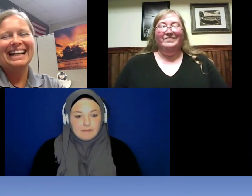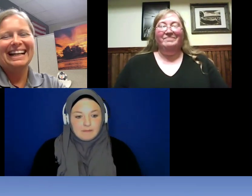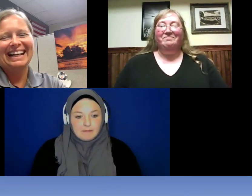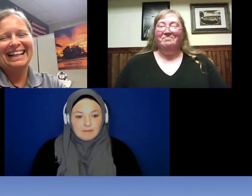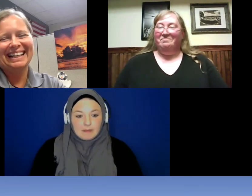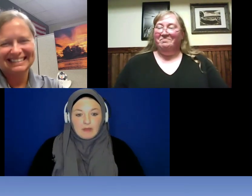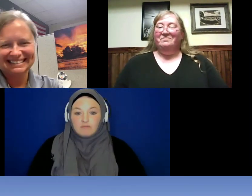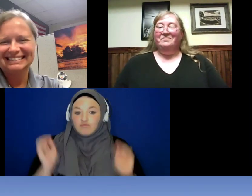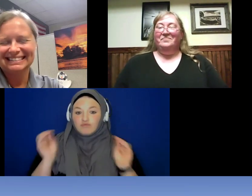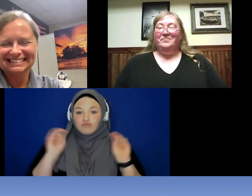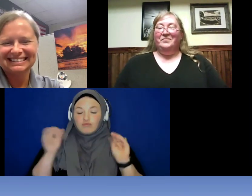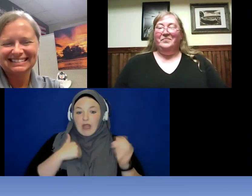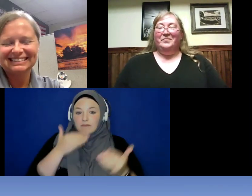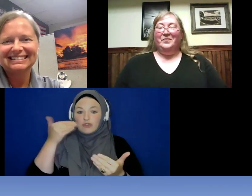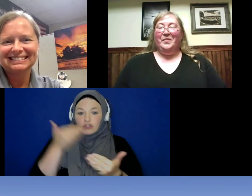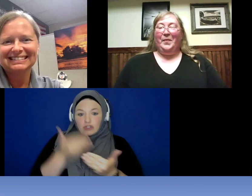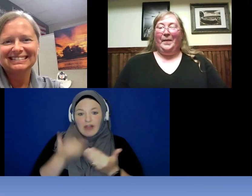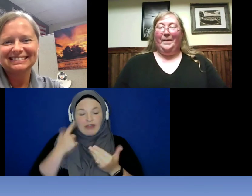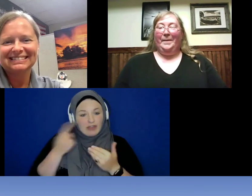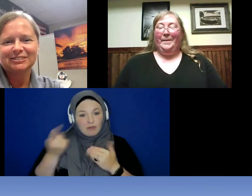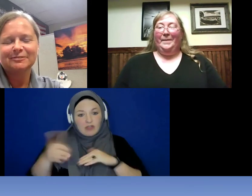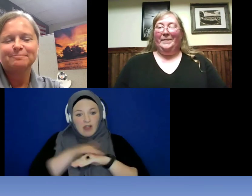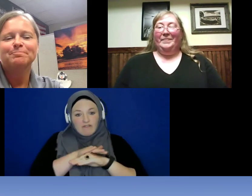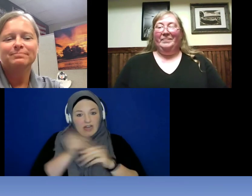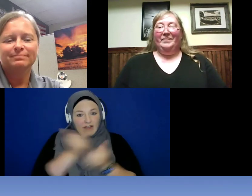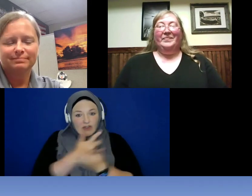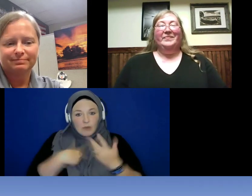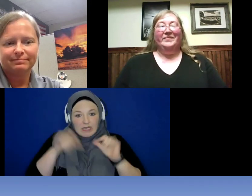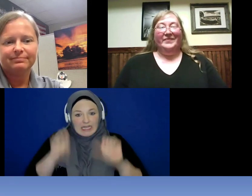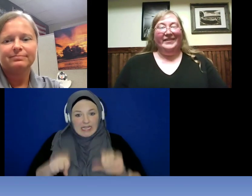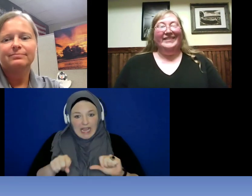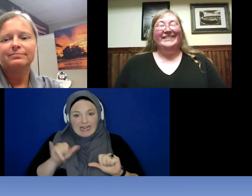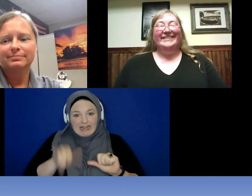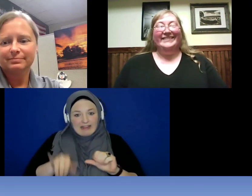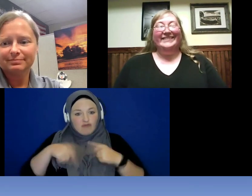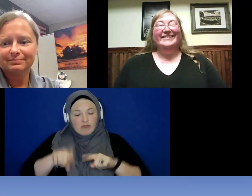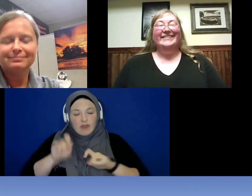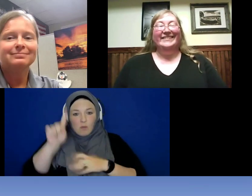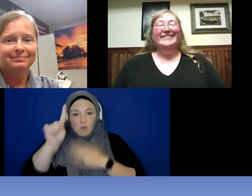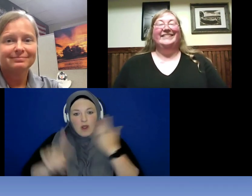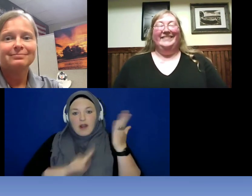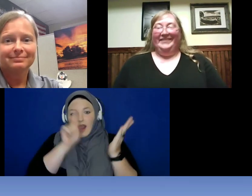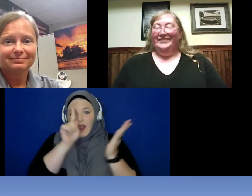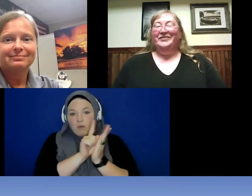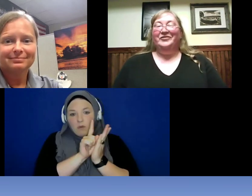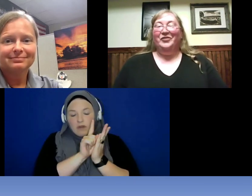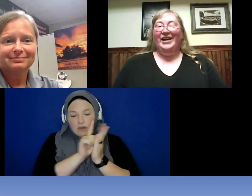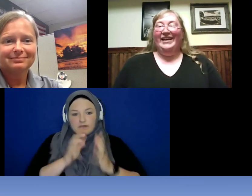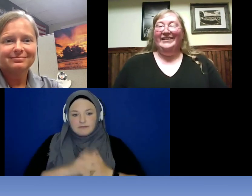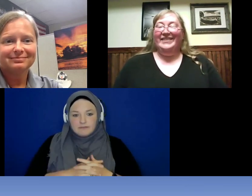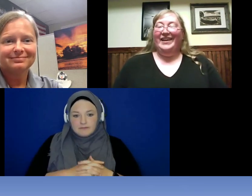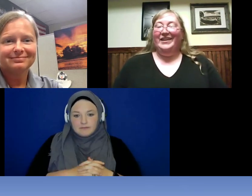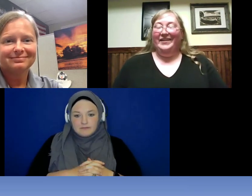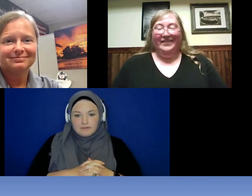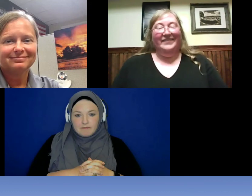I think we pretty much covered as much as we can in that one hour . >> DEBBIE JONES: Great. >> Bonnie: I thank Reanna